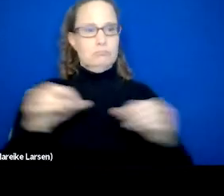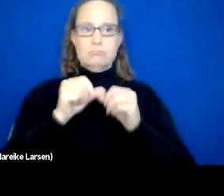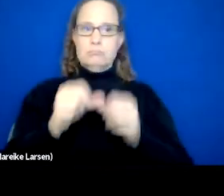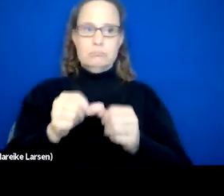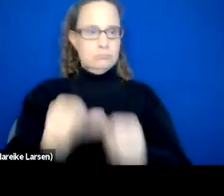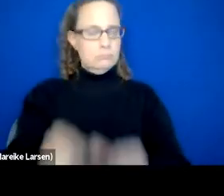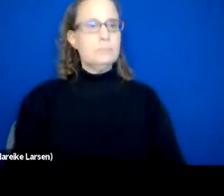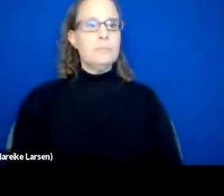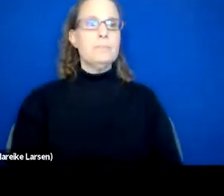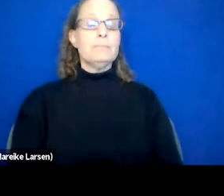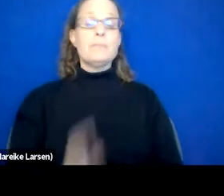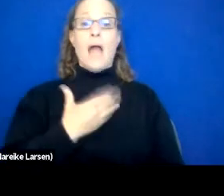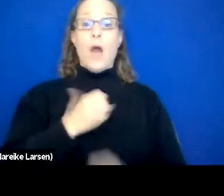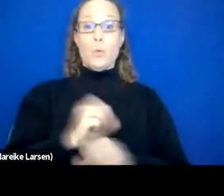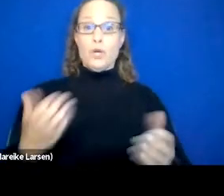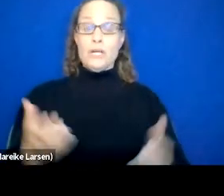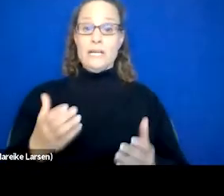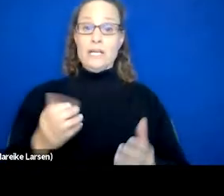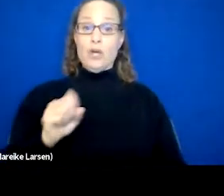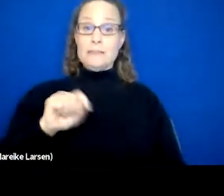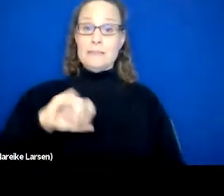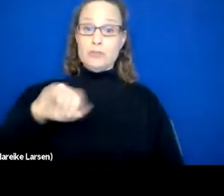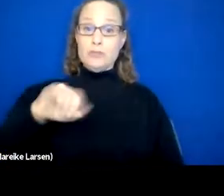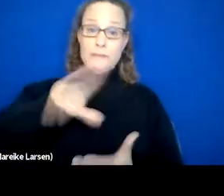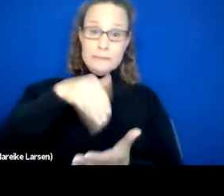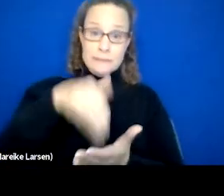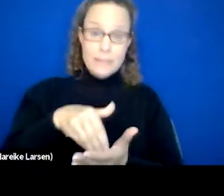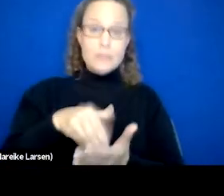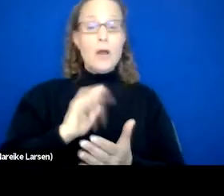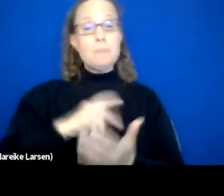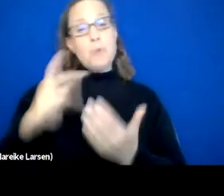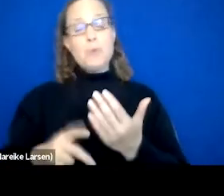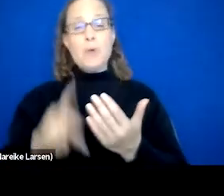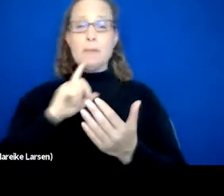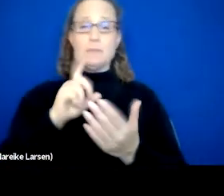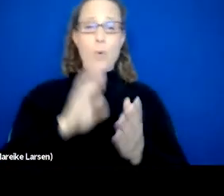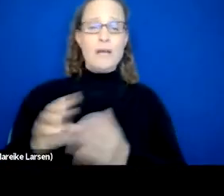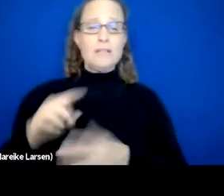And our work here at St. Joseph's Center, our programs are organized into four pillars of service.